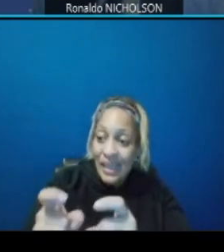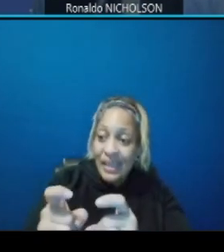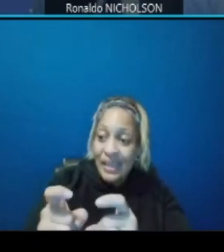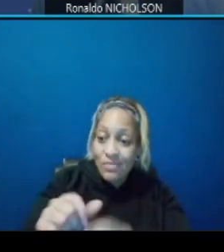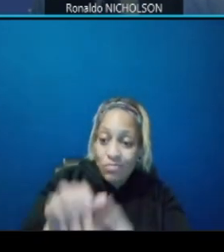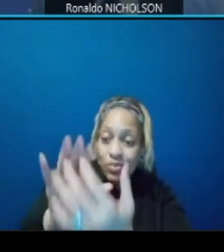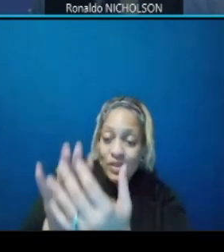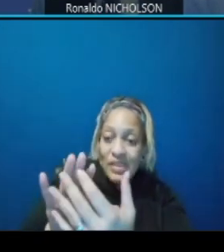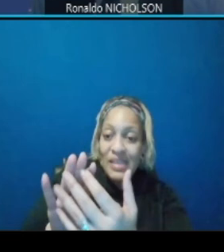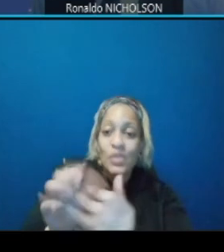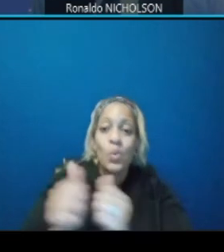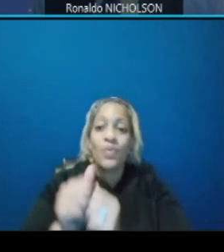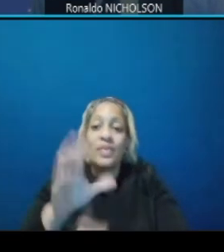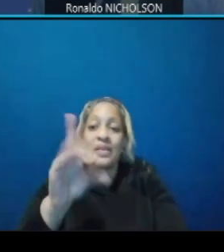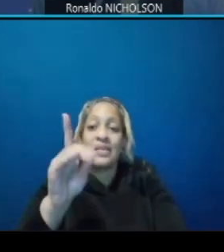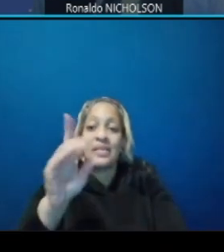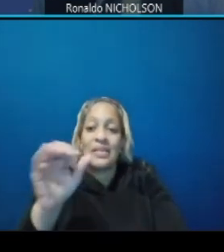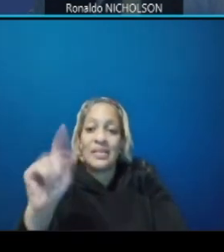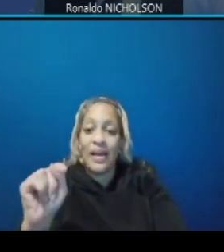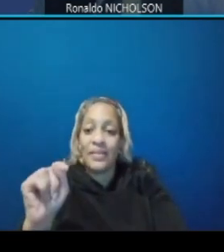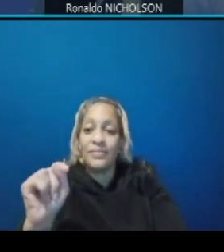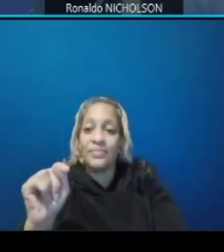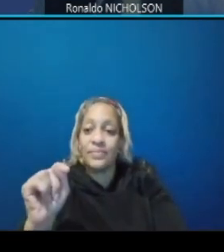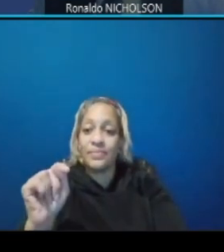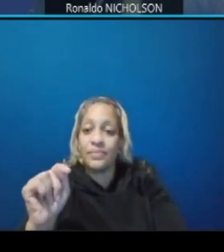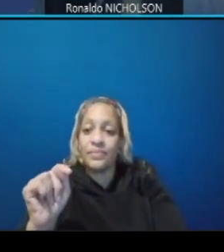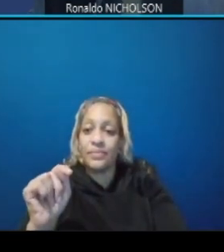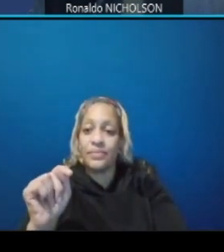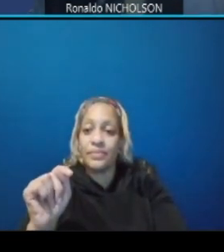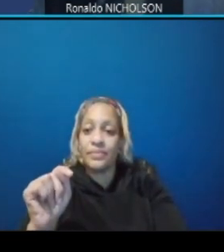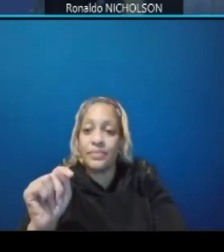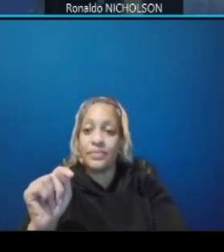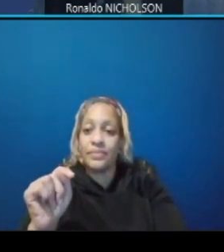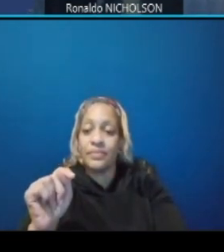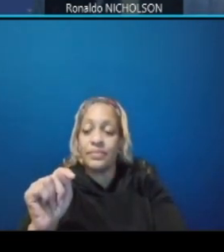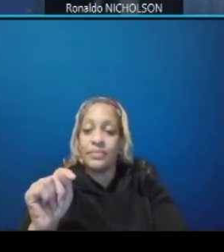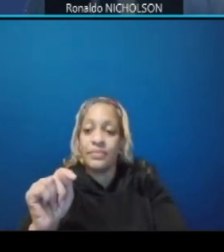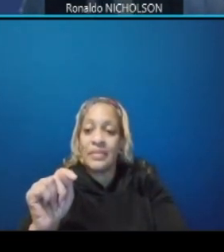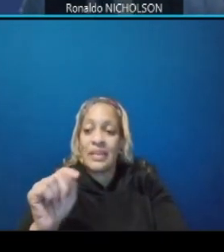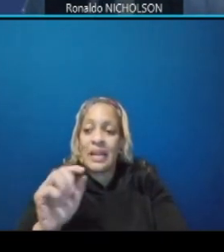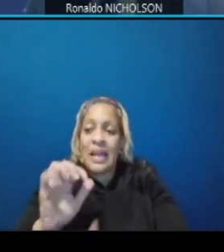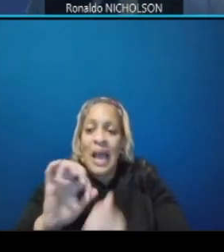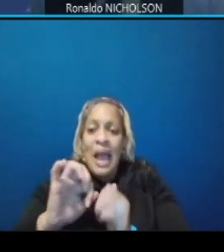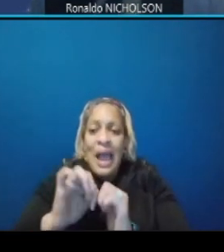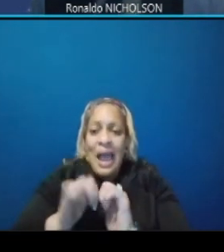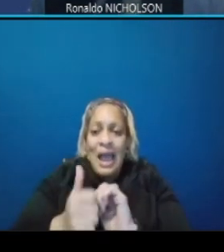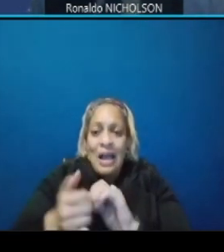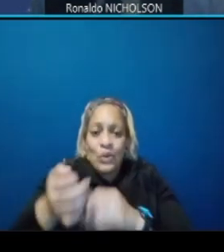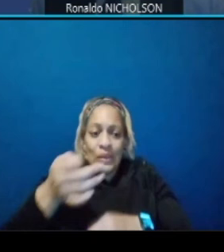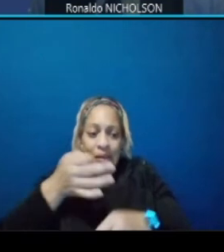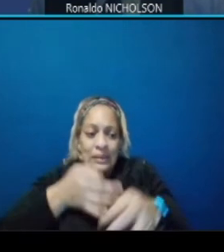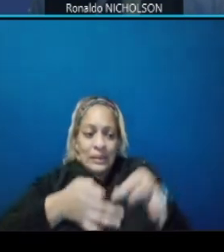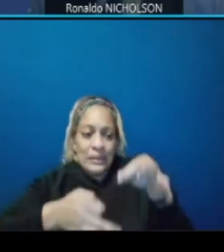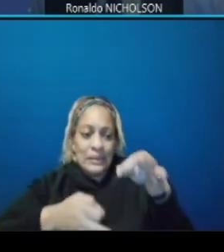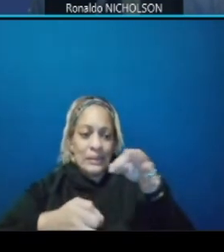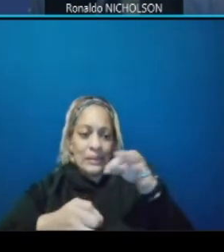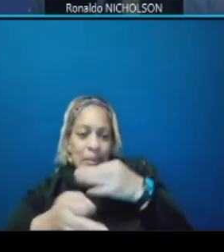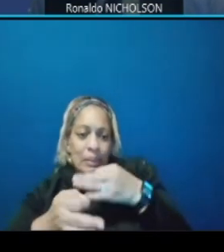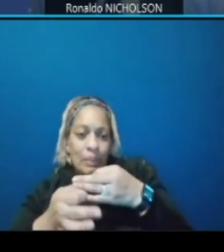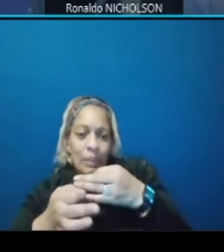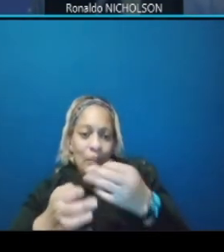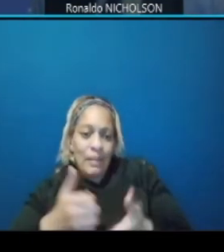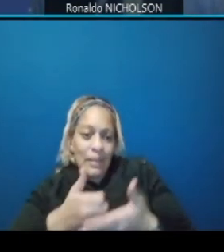that what how to supplement and complement the completed streetcar system is being looked at that